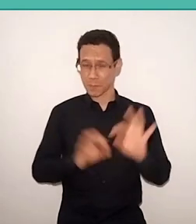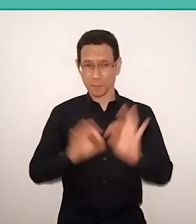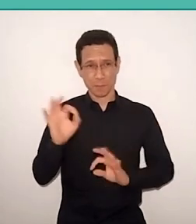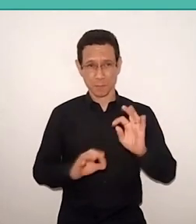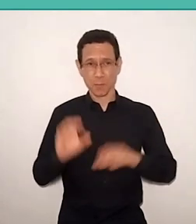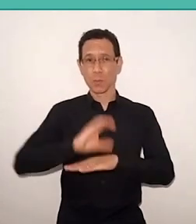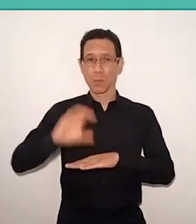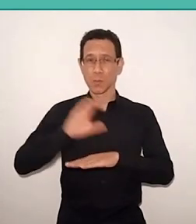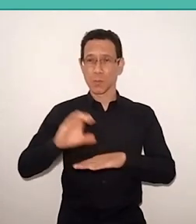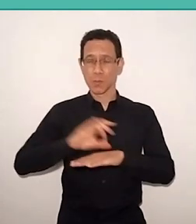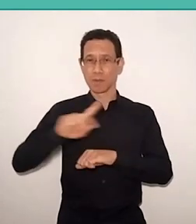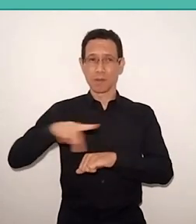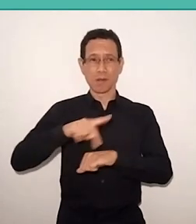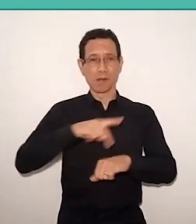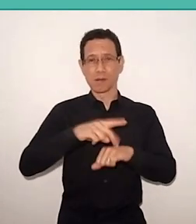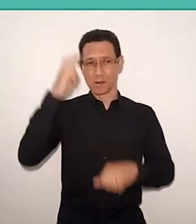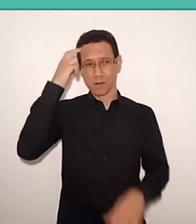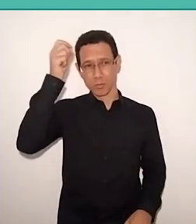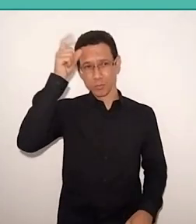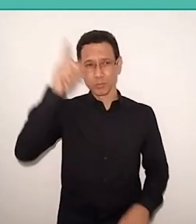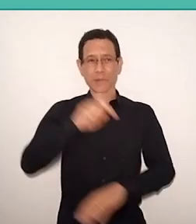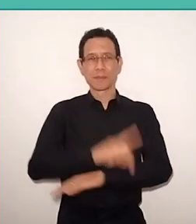about culture and pedagogy in the global south